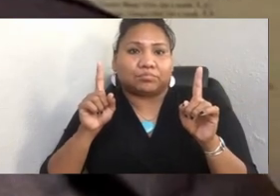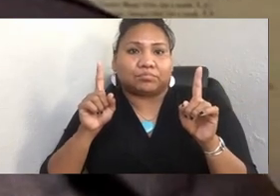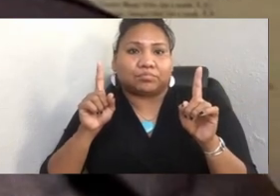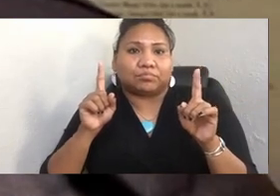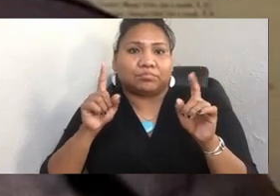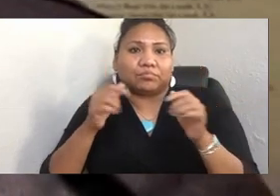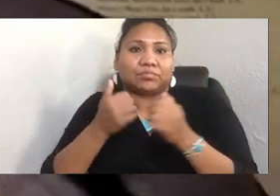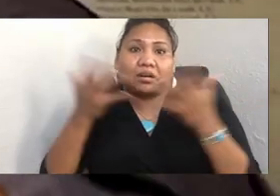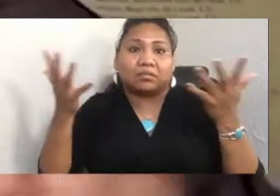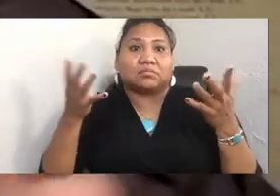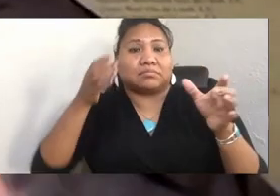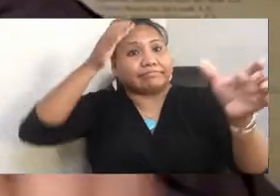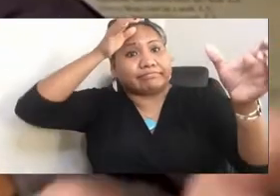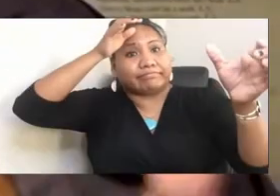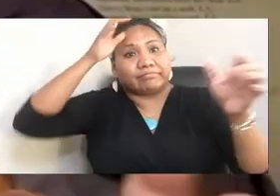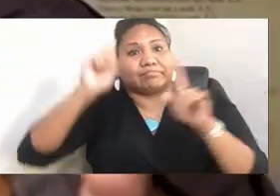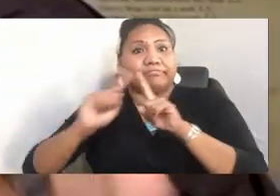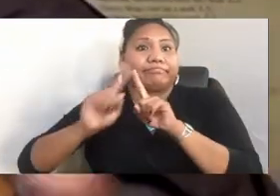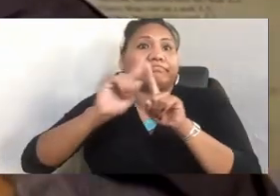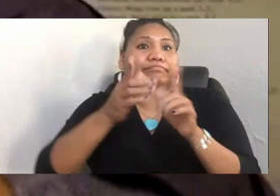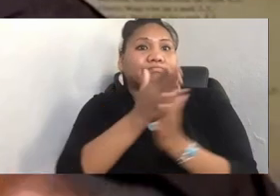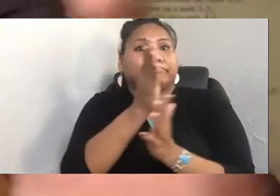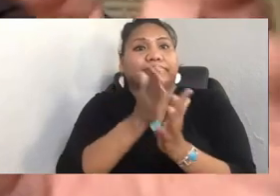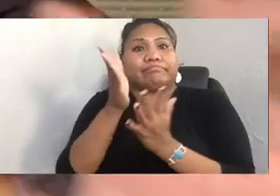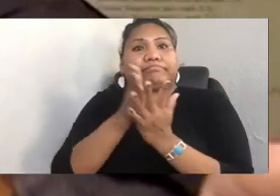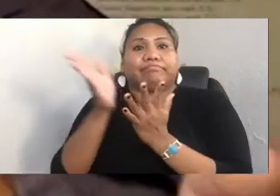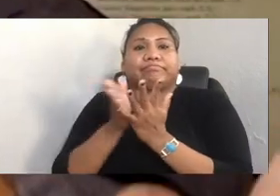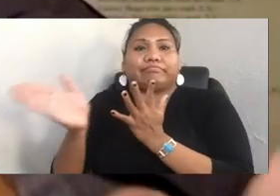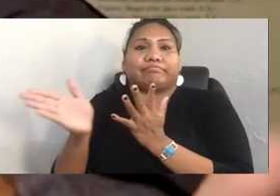But it's hard to keep track of all of them, because there's so many. You've got boarding school.